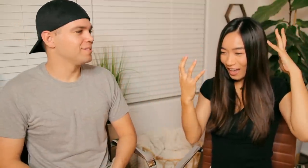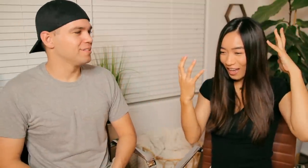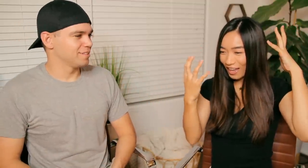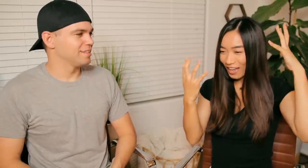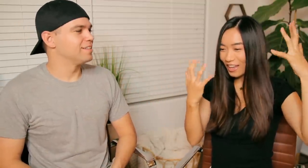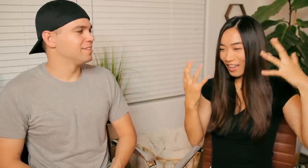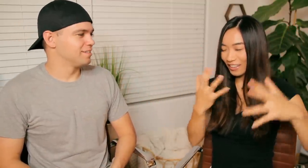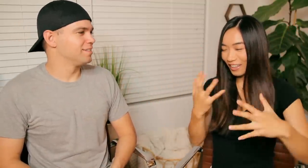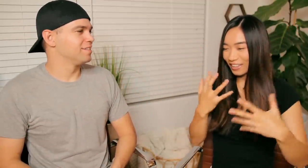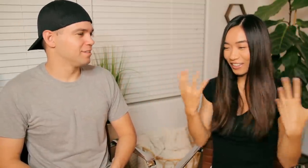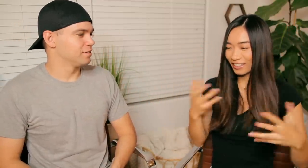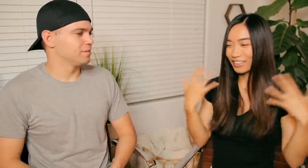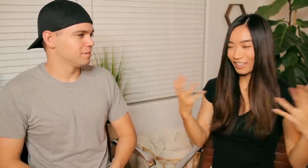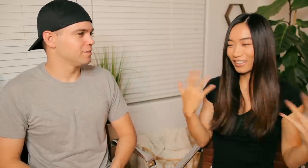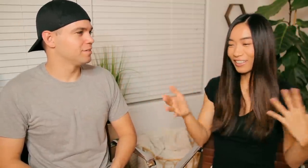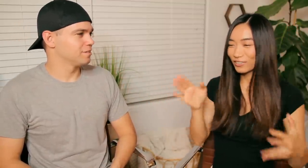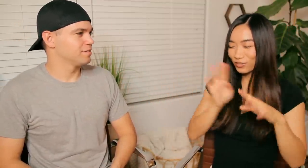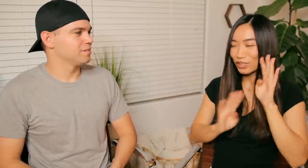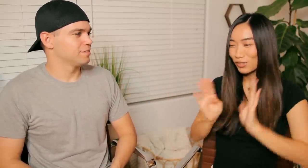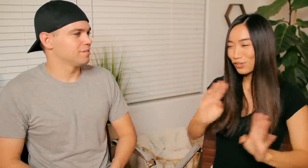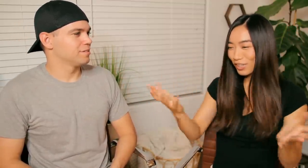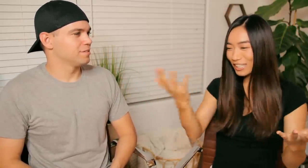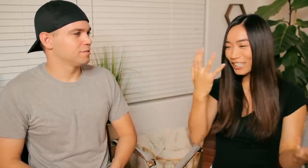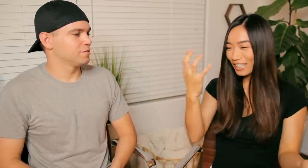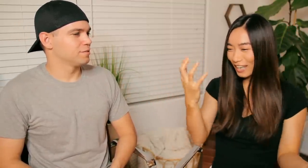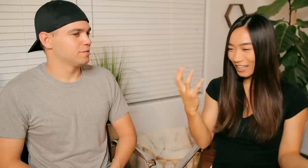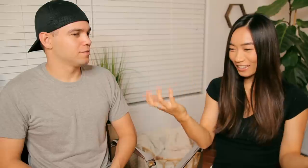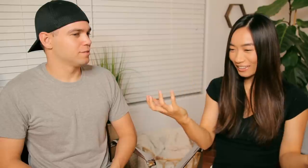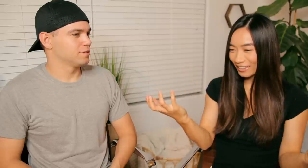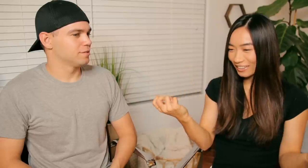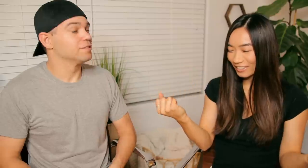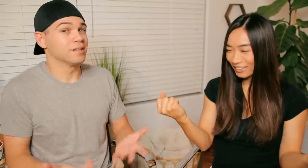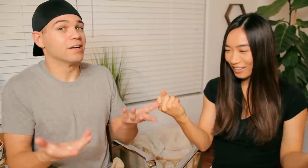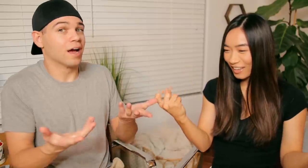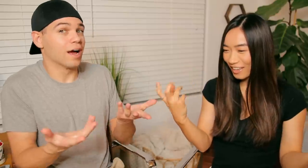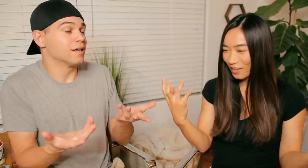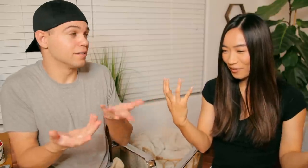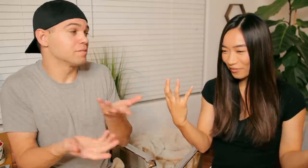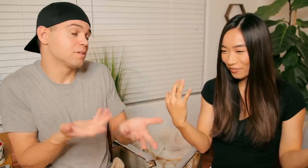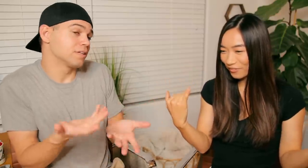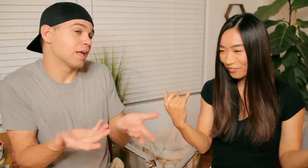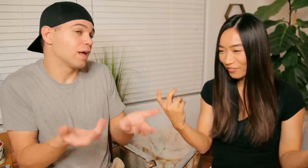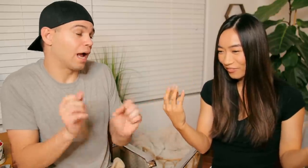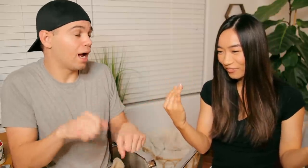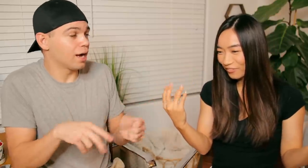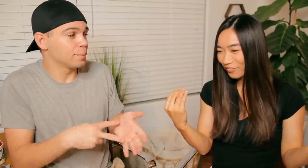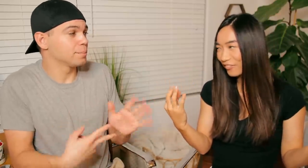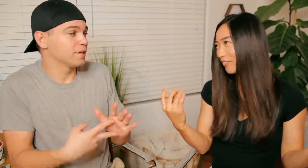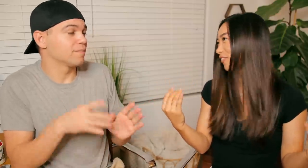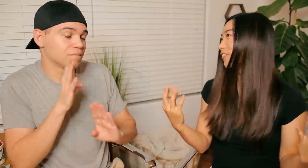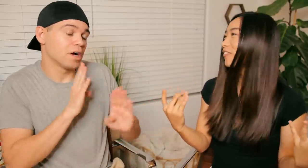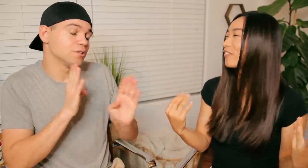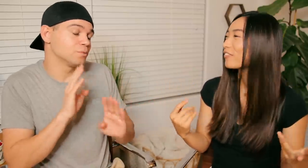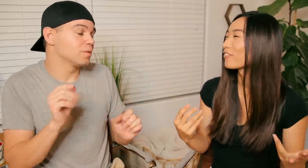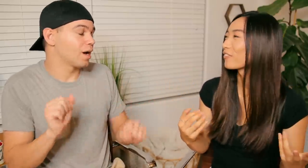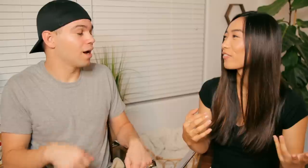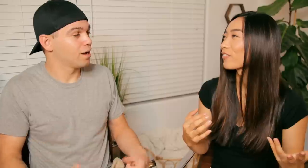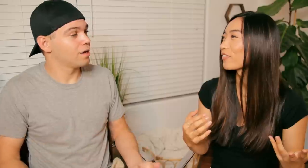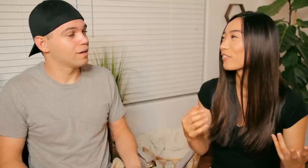ah like frustrated um R: It can mean frustrated